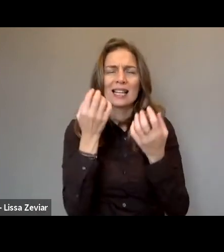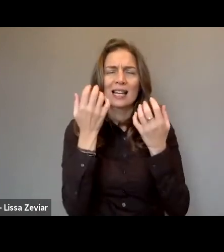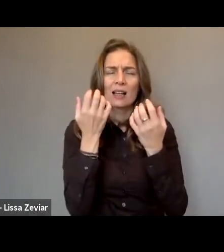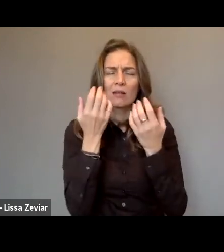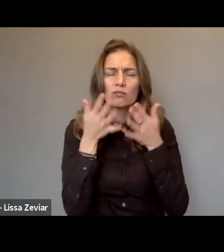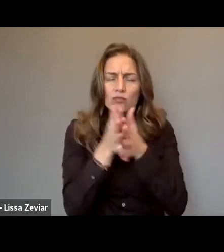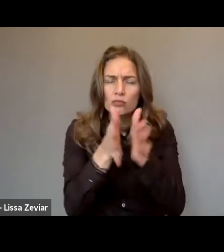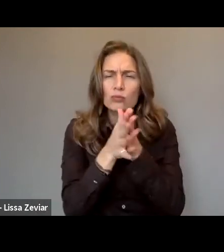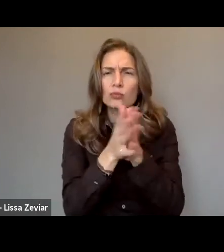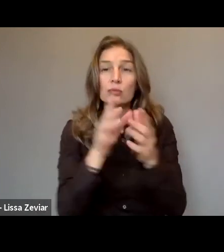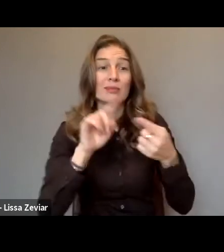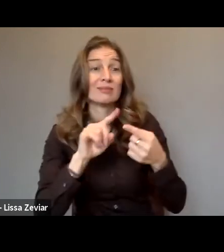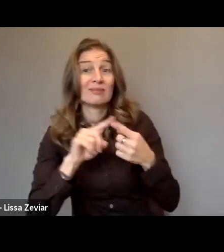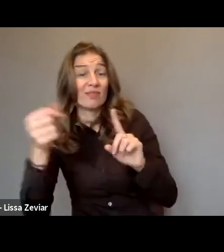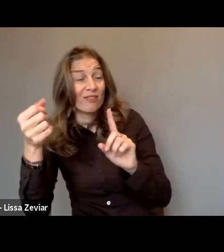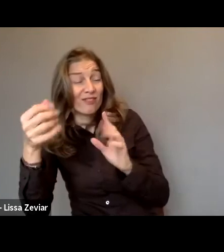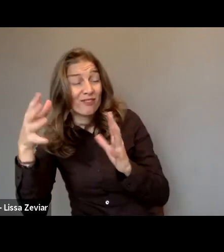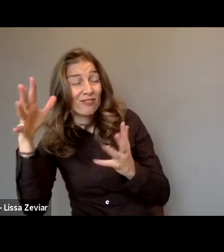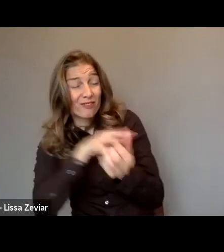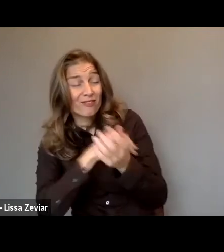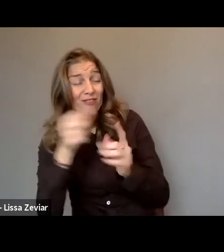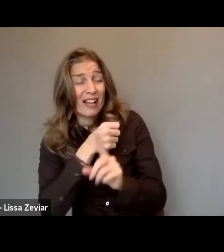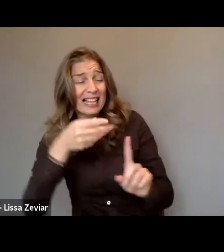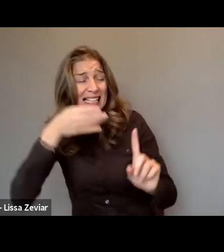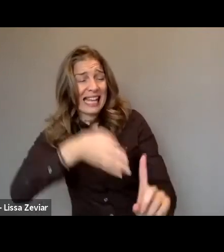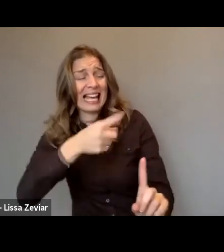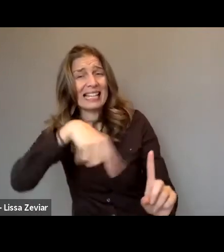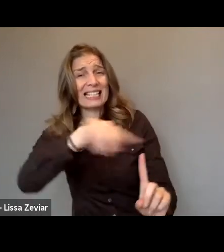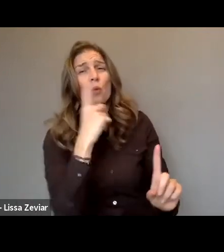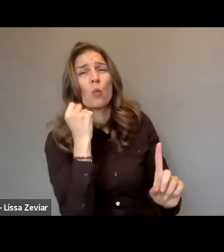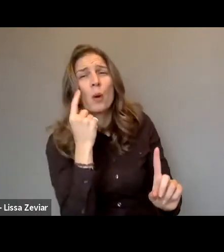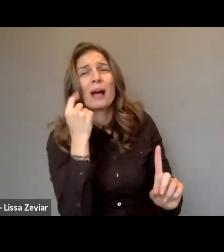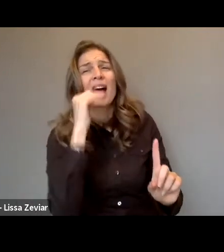violence against women and girls with disabilities is a key issue,